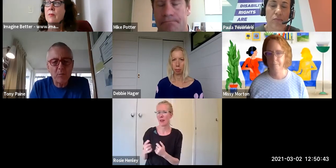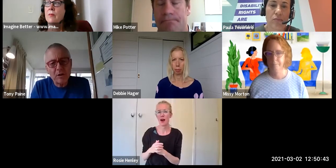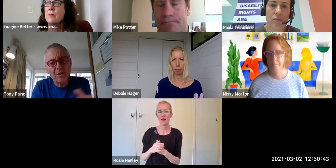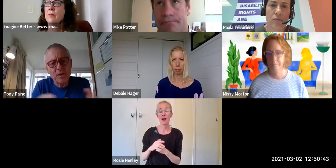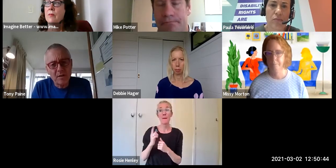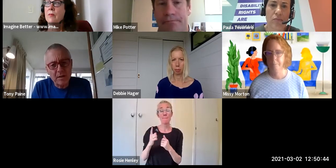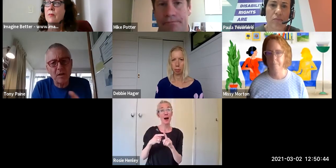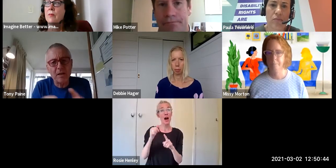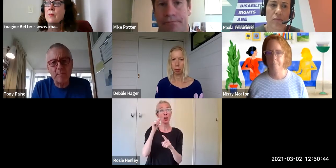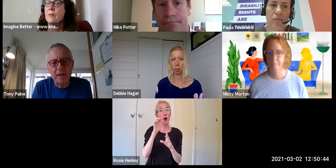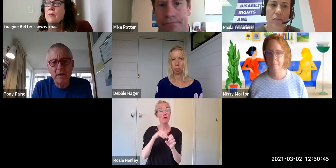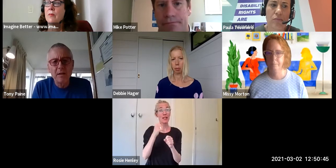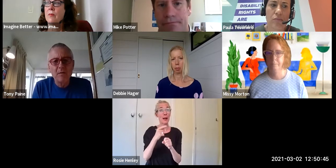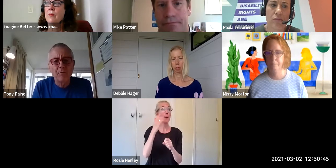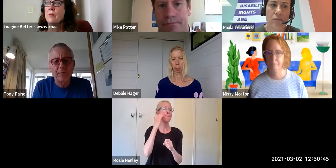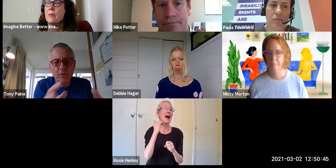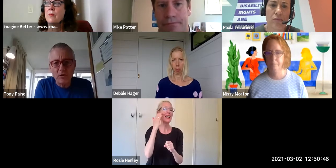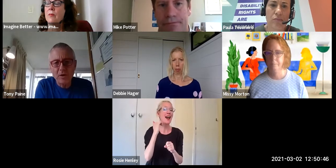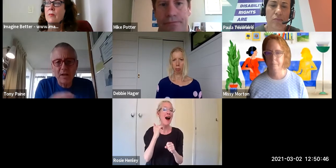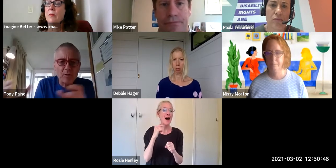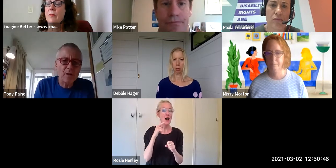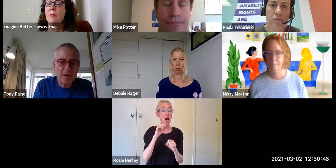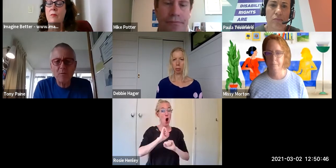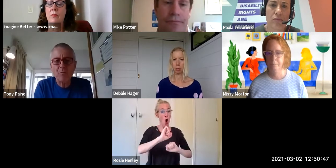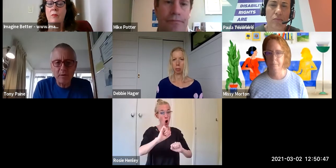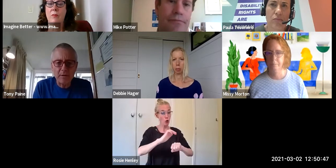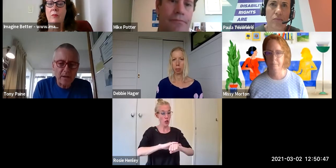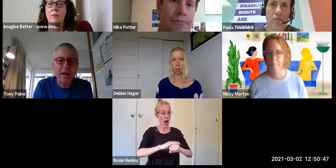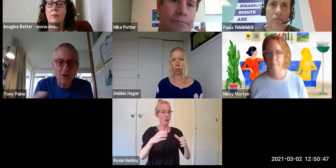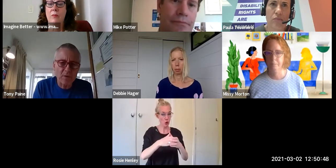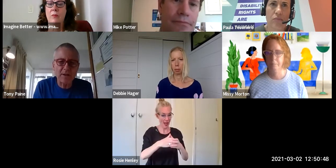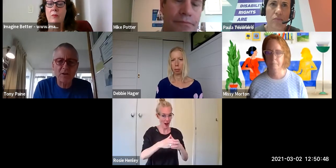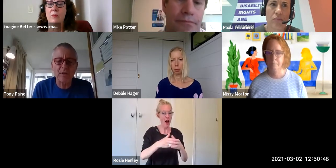And I wonder if there's a similar dynamic for non-disabled and disabled people in our